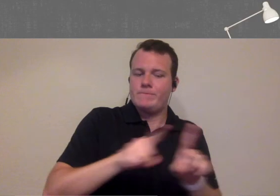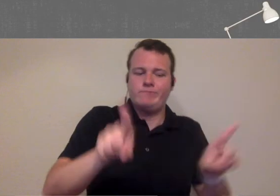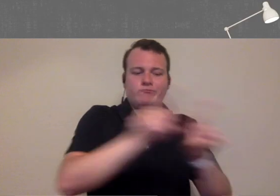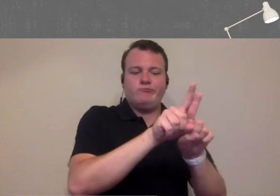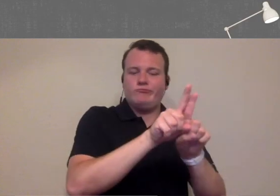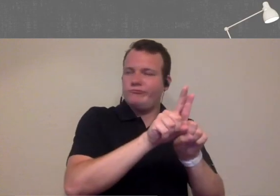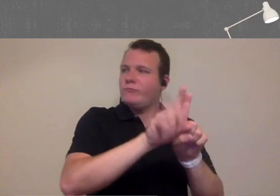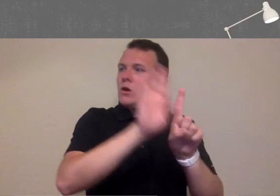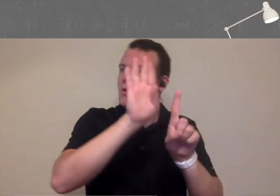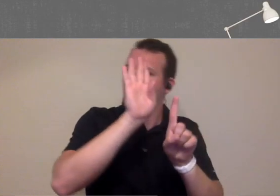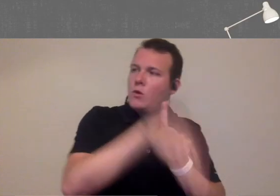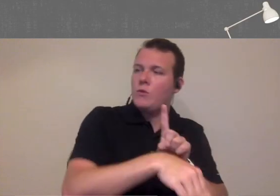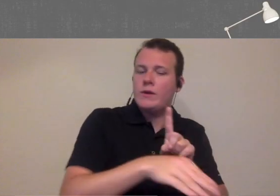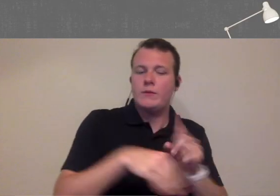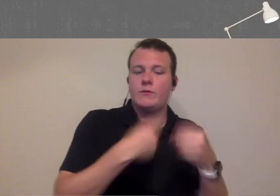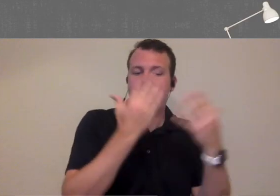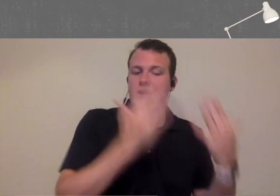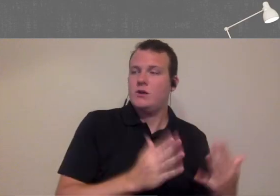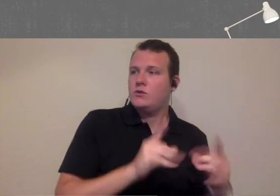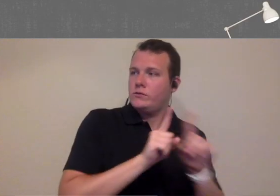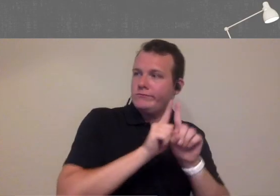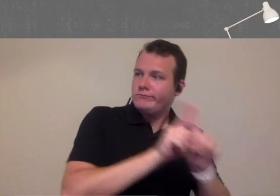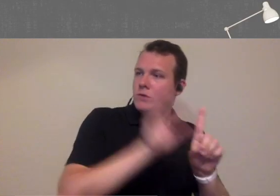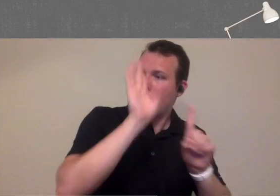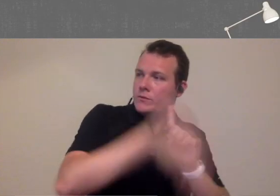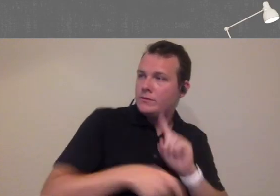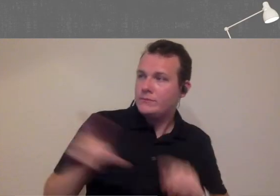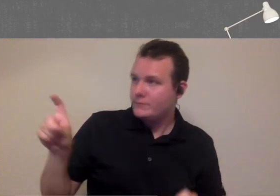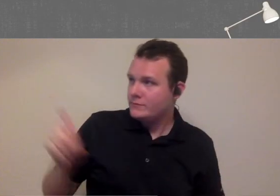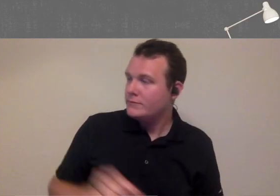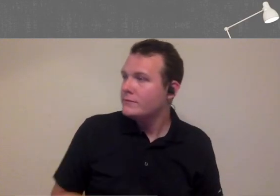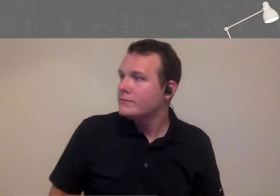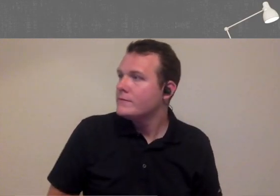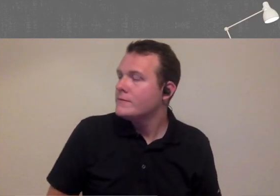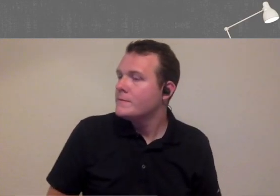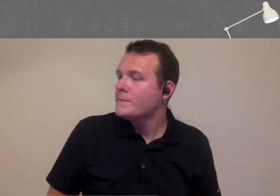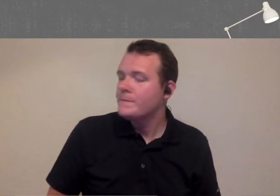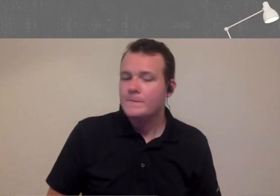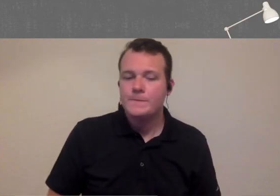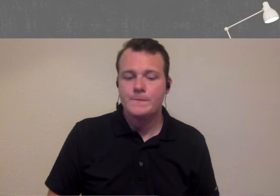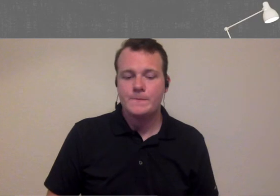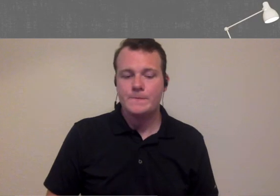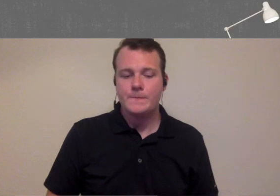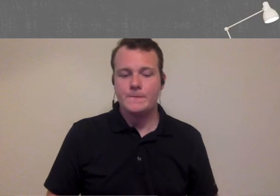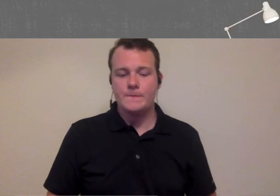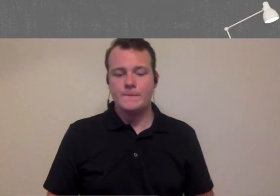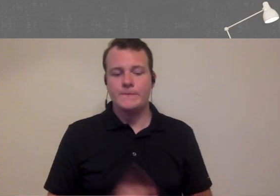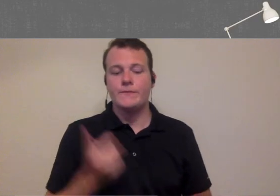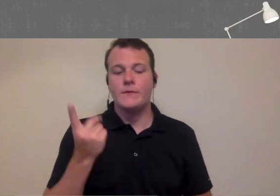same audiologist or provider that they've been seeing over time